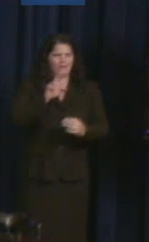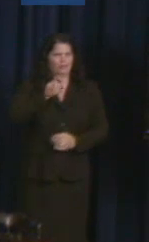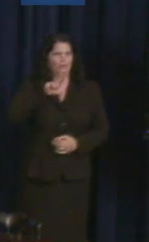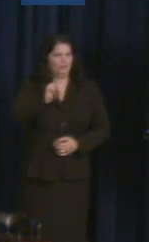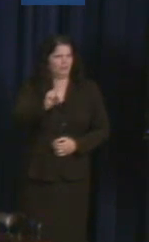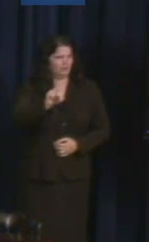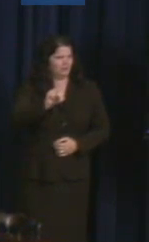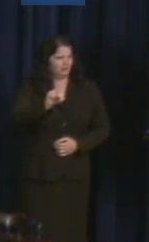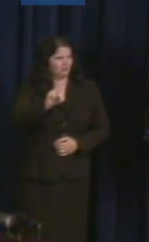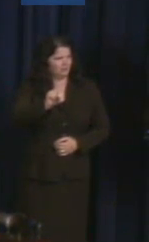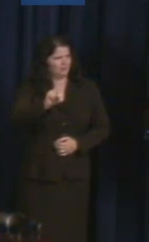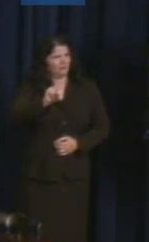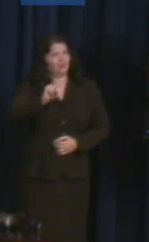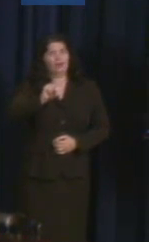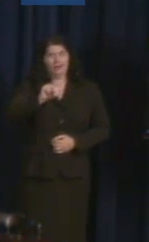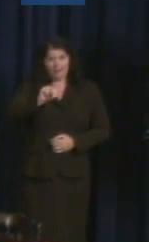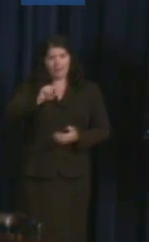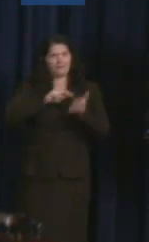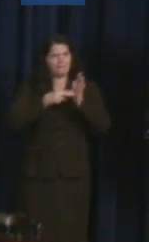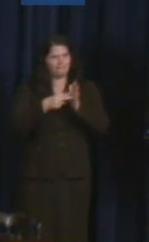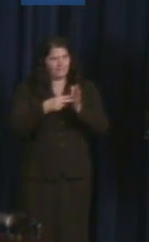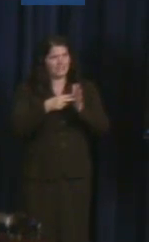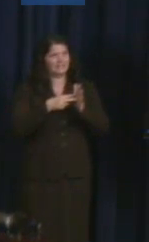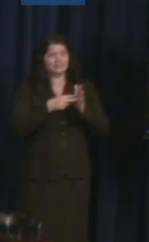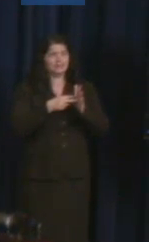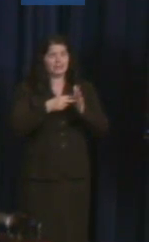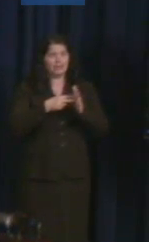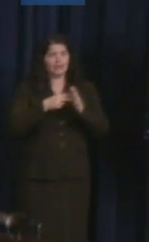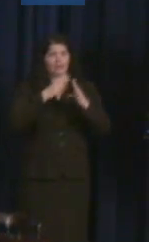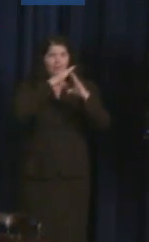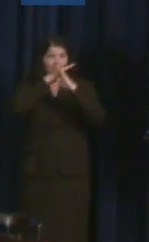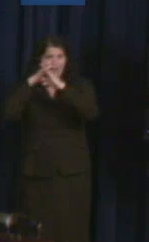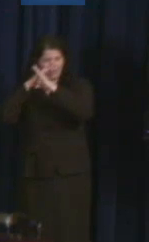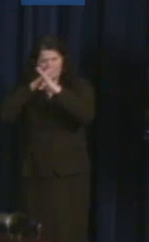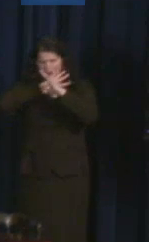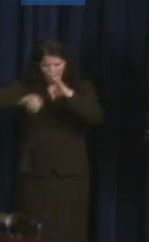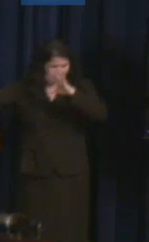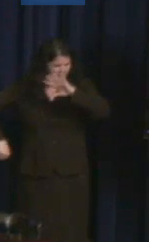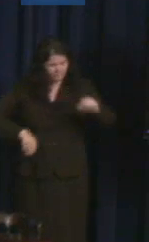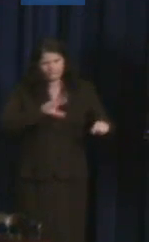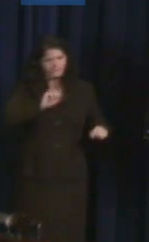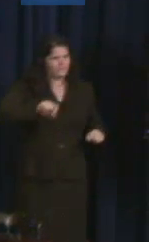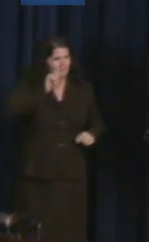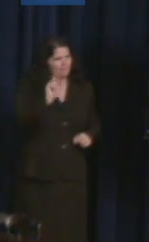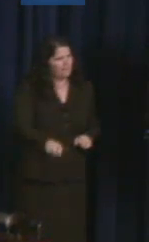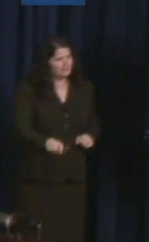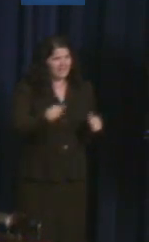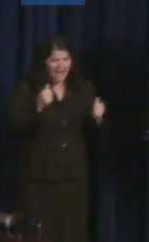really opening doors so that everyone can contribute to their fullest potential. It is the thing which makes us great.